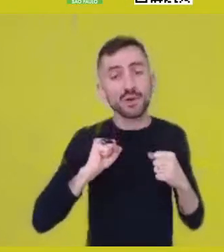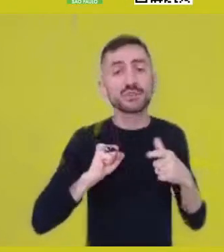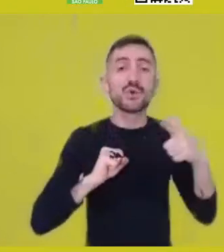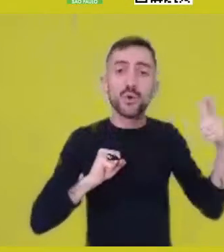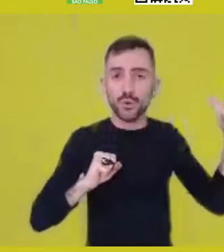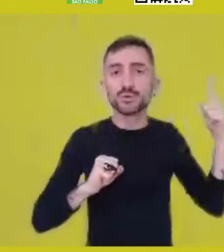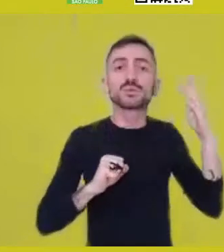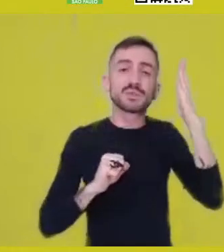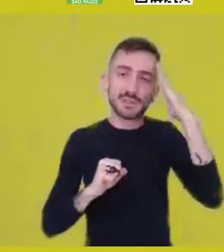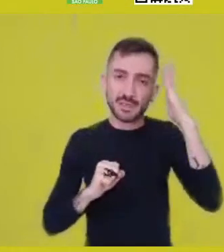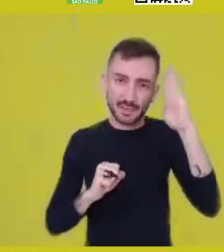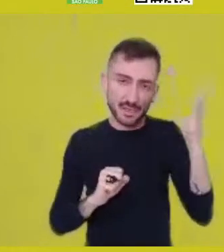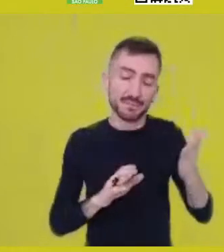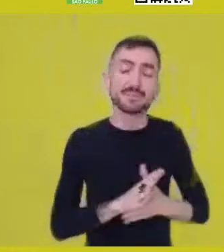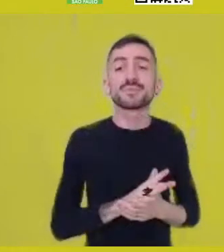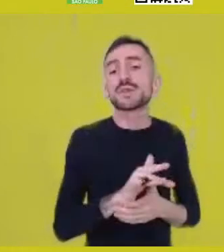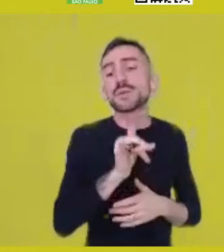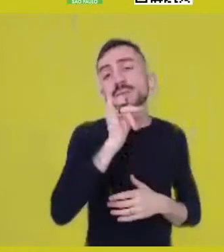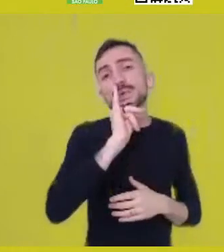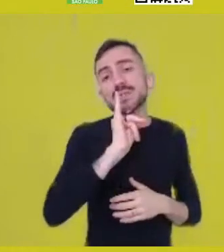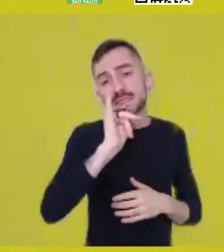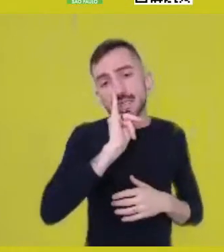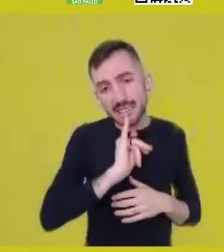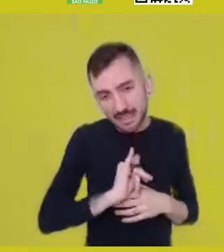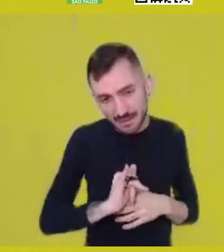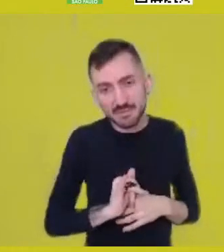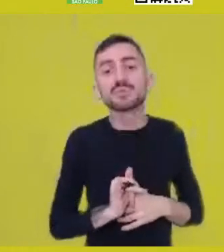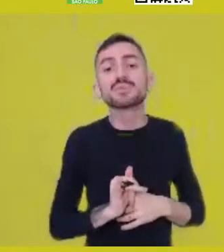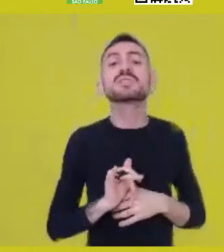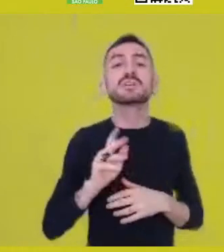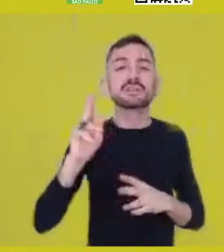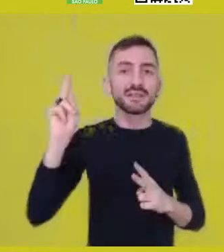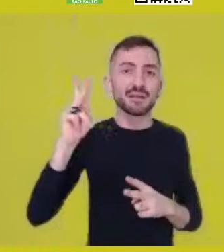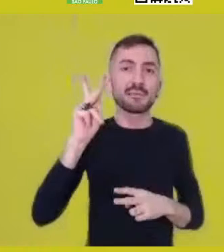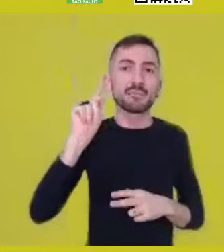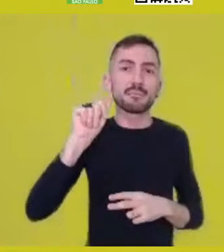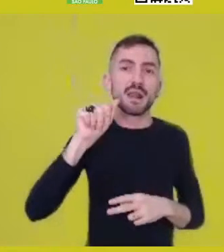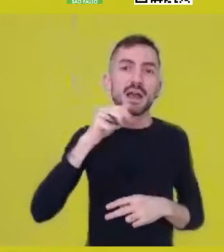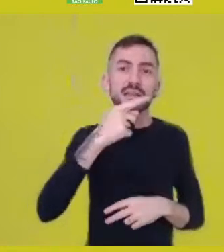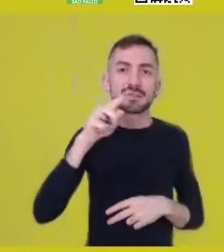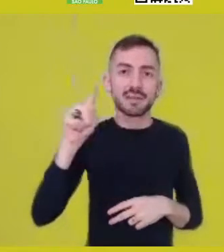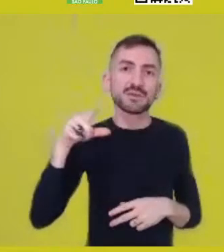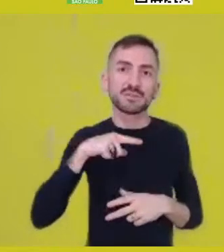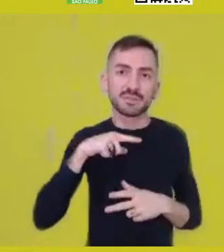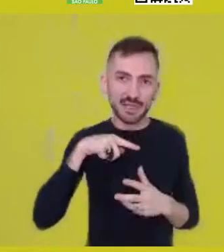If we talk about the very Platonic perspective of sensible world an intelligible world,